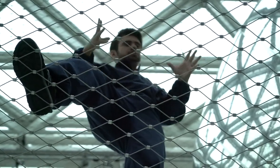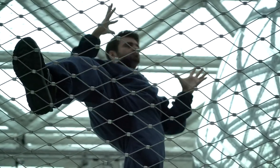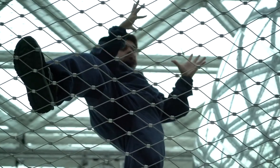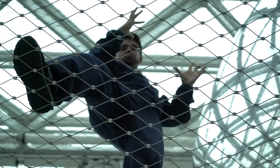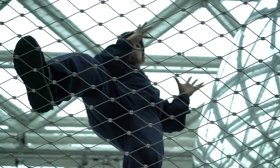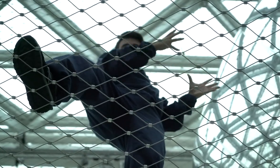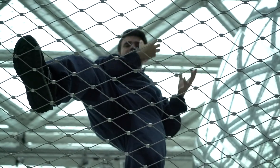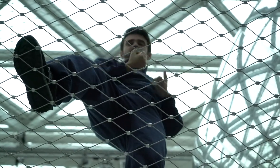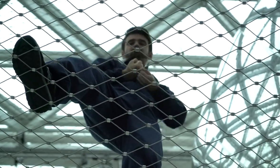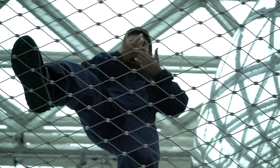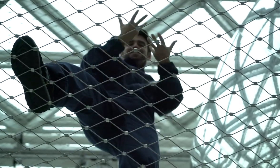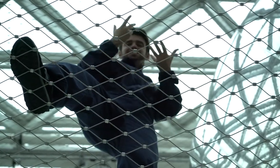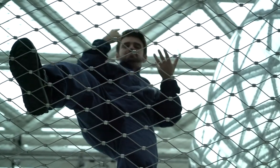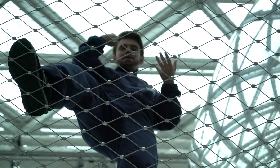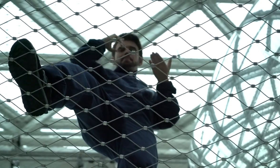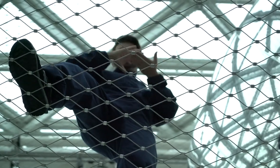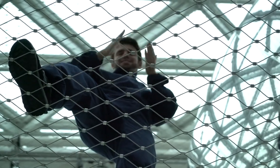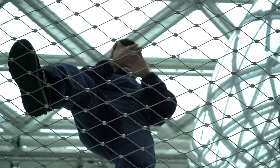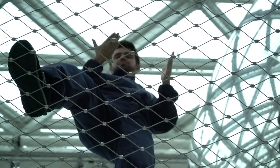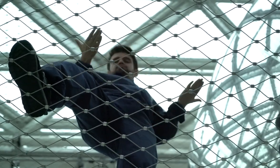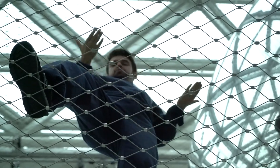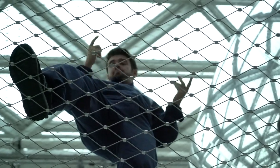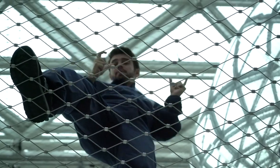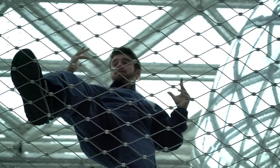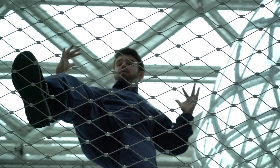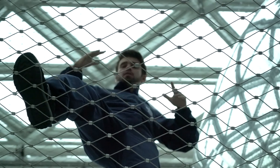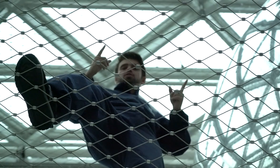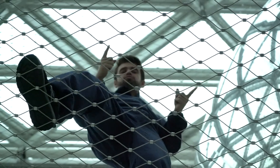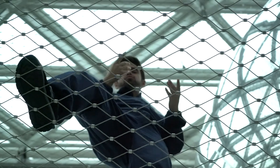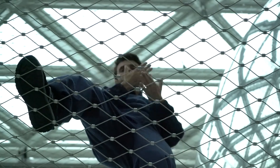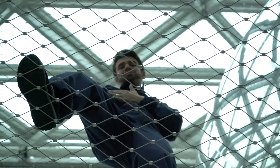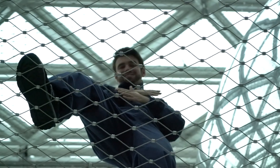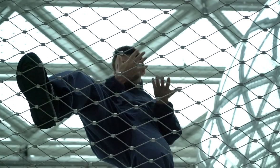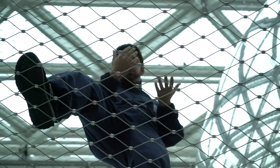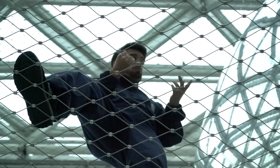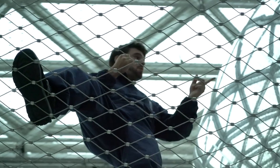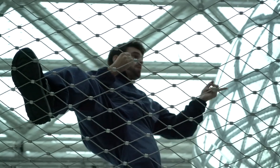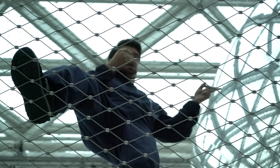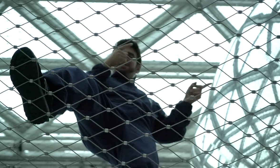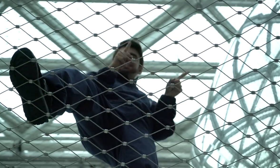Those balls are part of art methods to relax yourself.